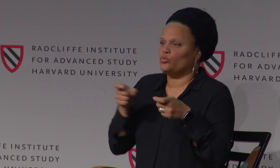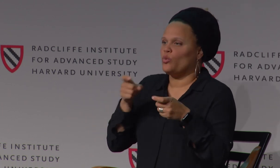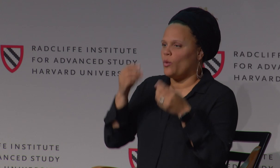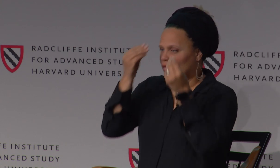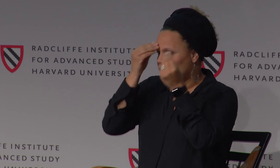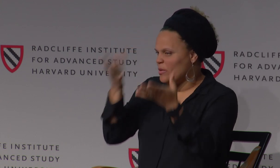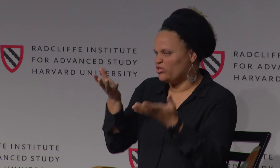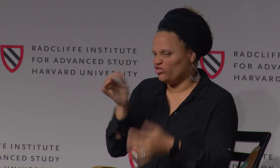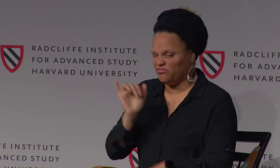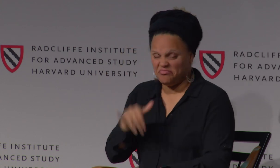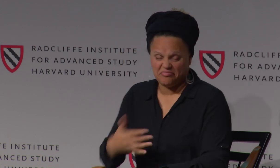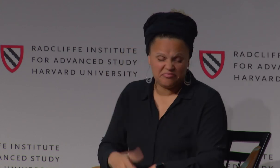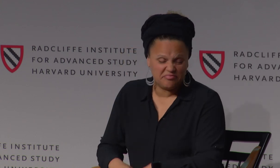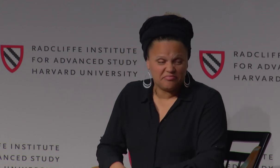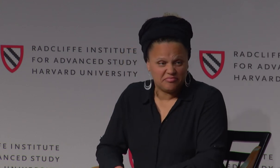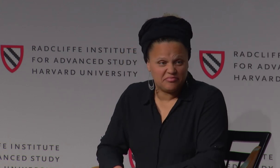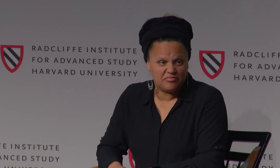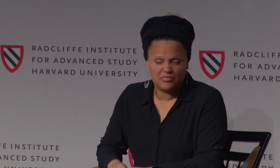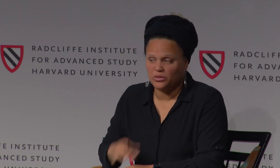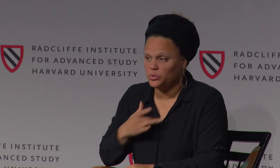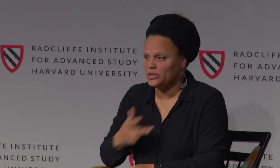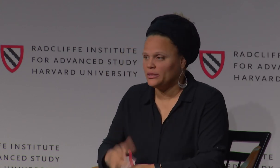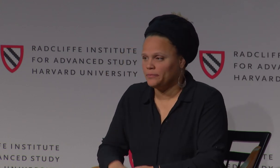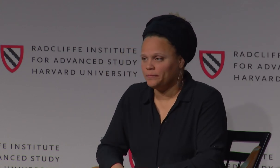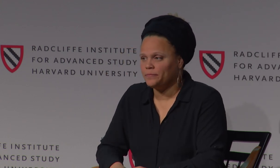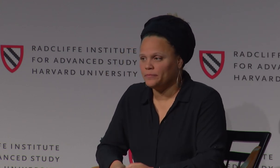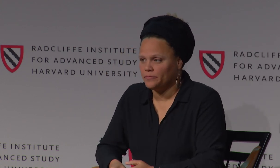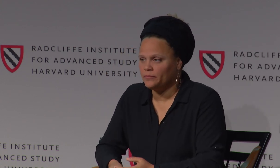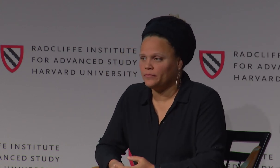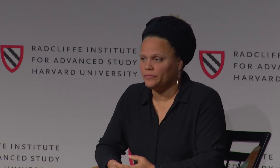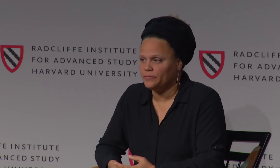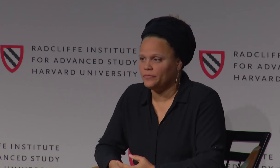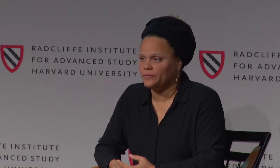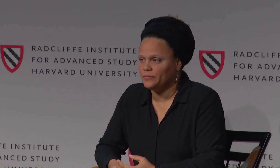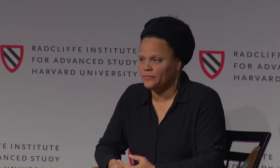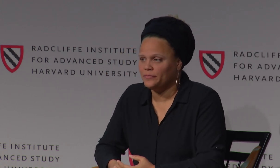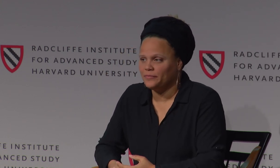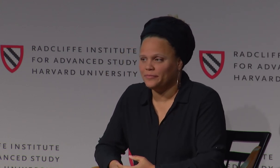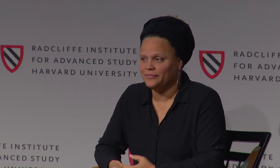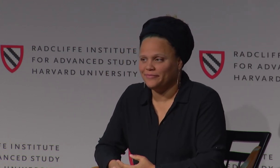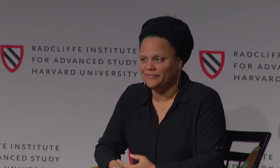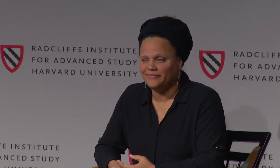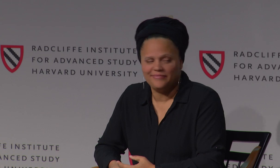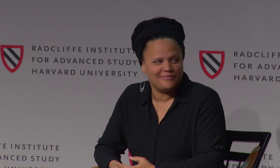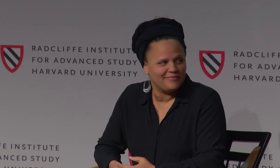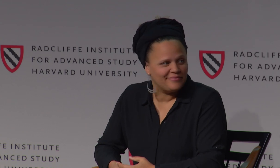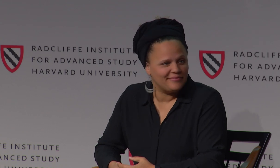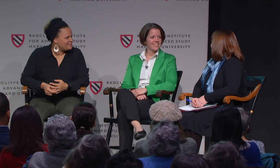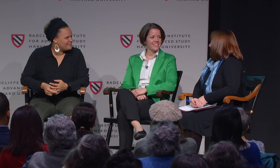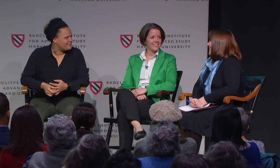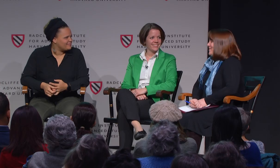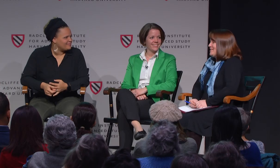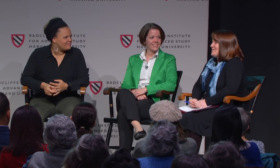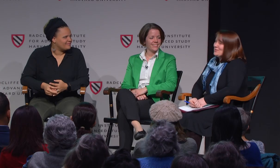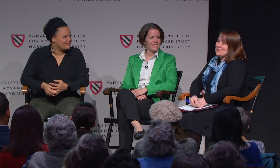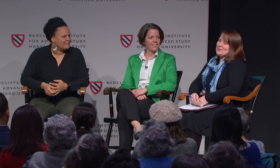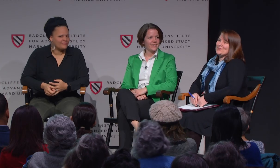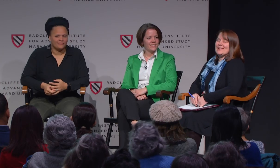the dialogue and the flow of communication and information. OK. Jackie, question for you.